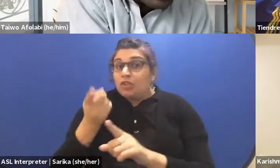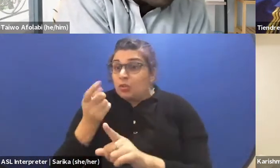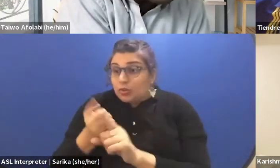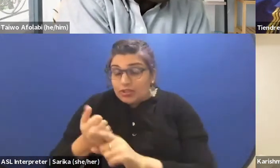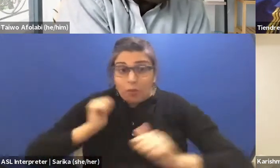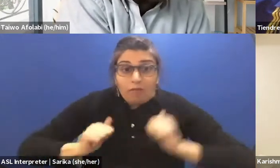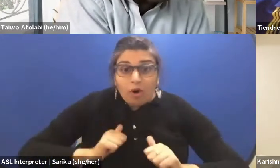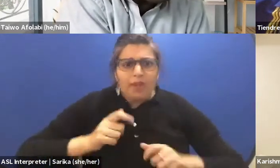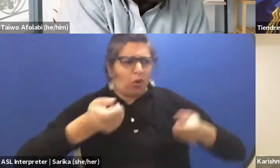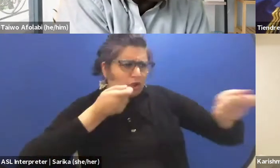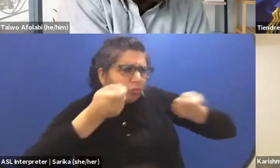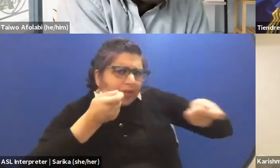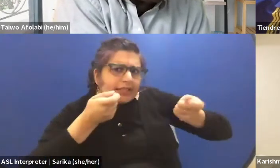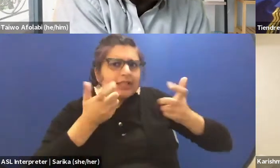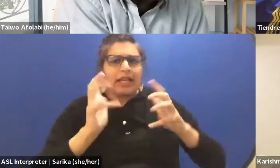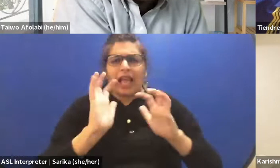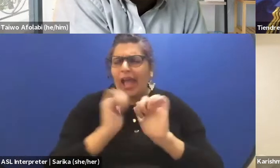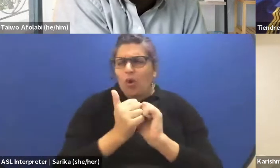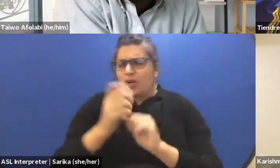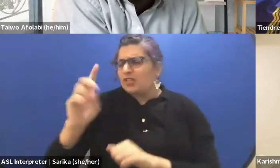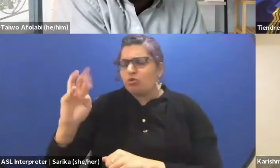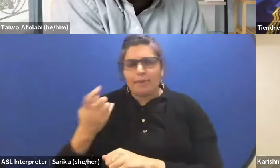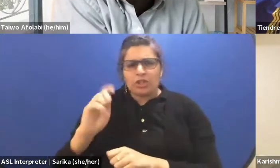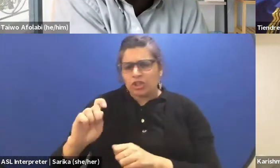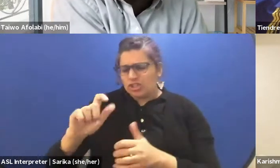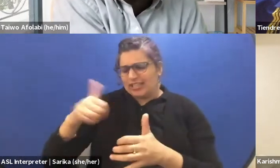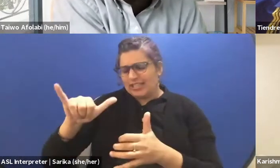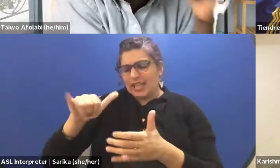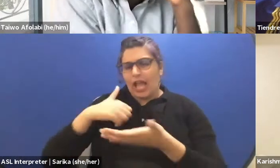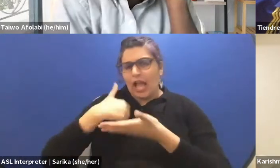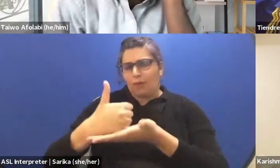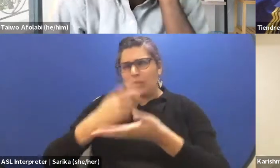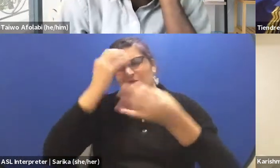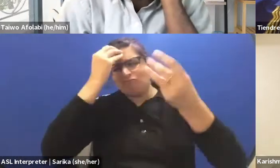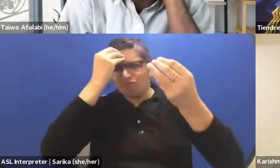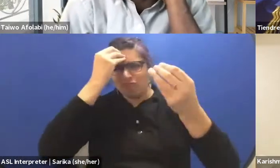how is it helping you to think about the logic of the performance and the composition itself of that piece?